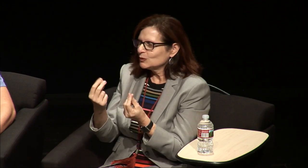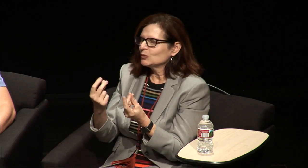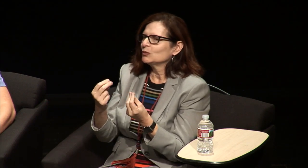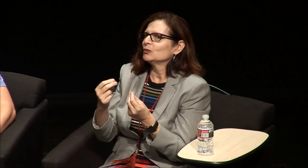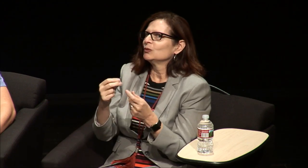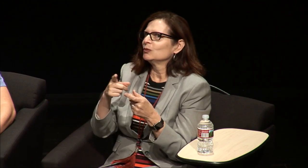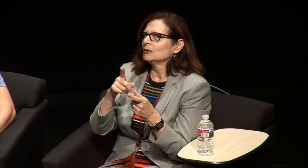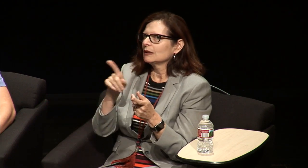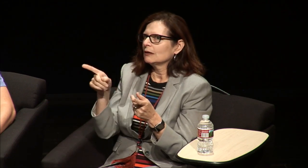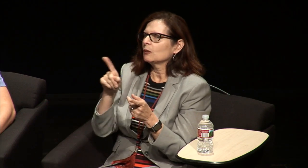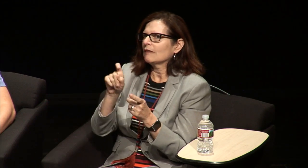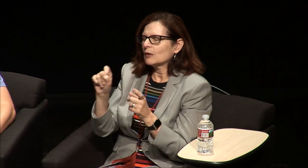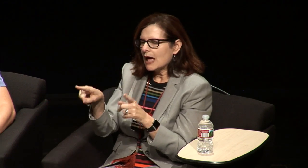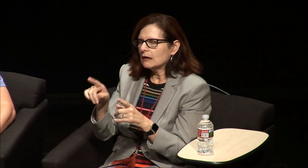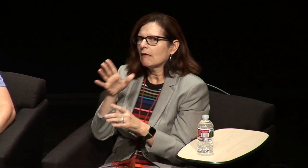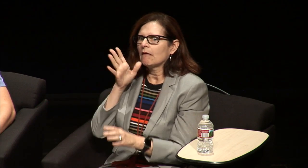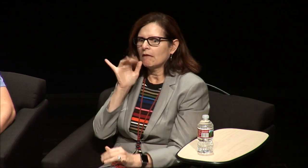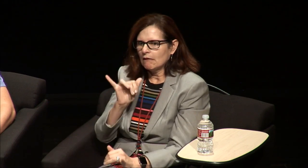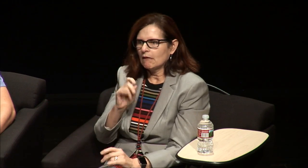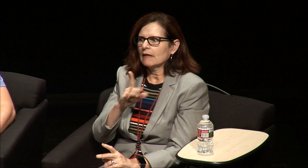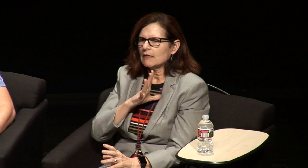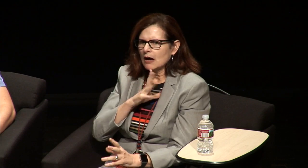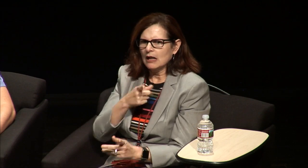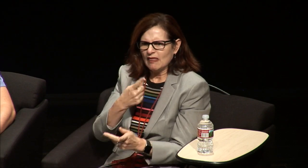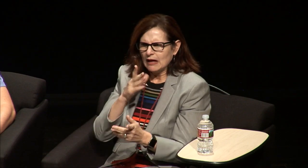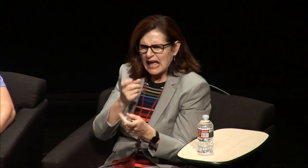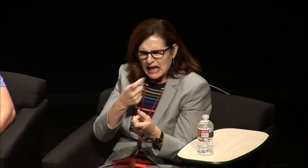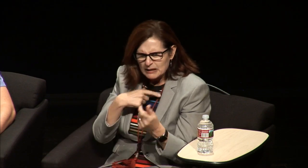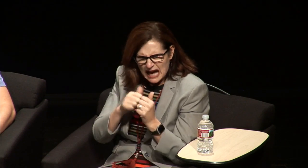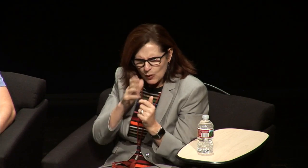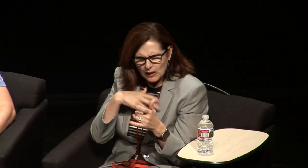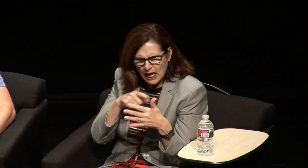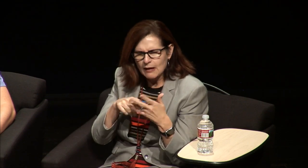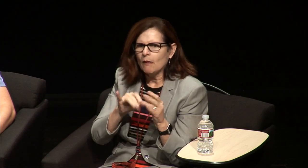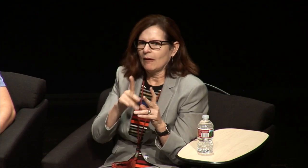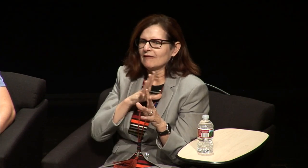arrive to the classroom you need to ask my teacher and so my parents were asking